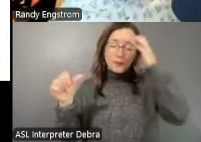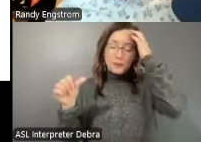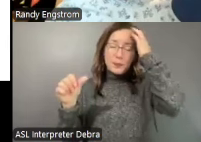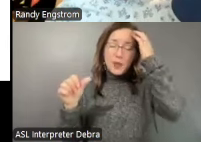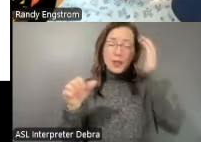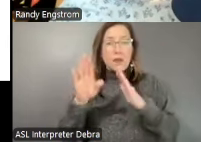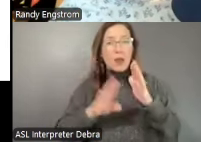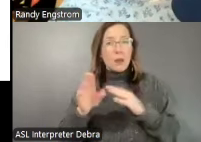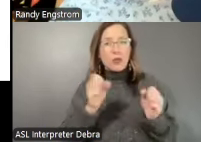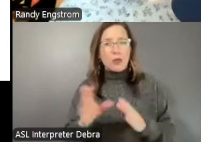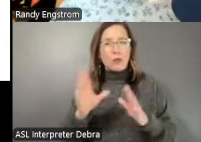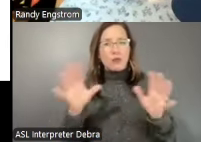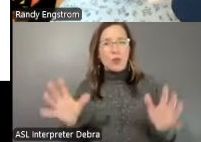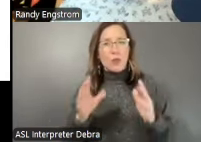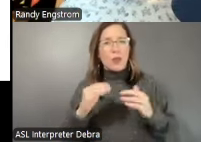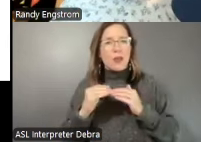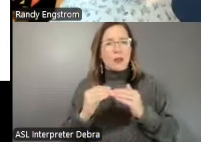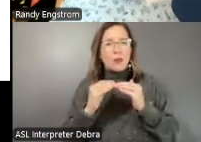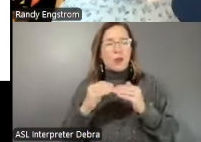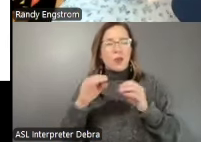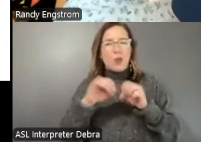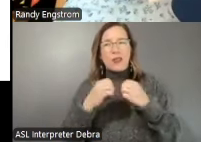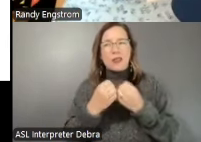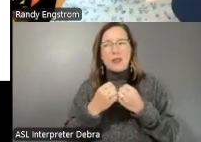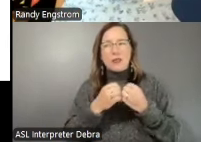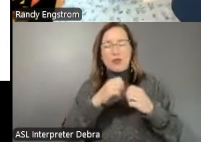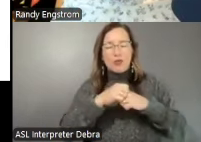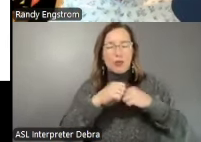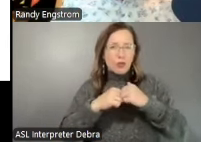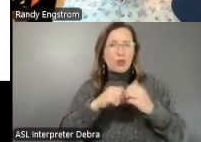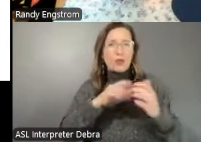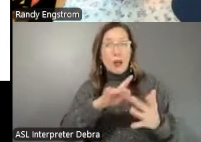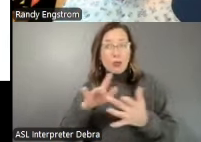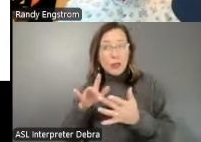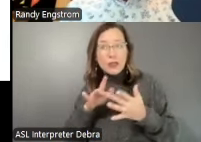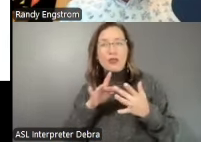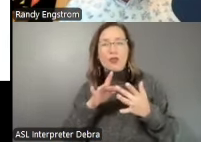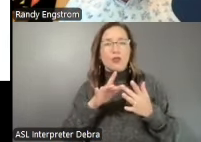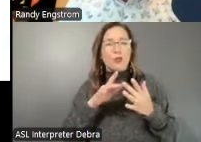promote equity within organizational structures, outreach and programming. So this is just a start,